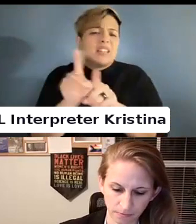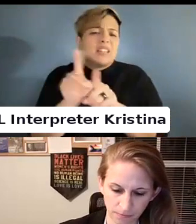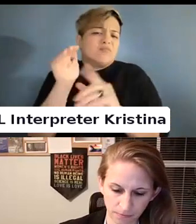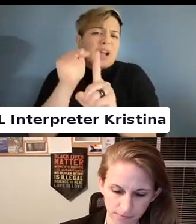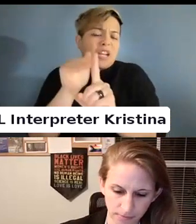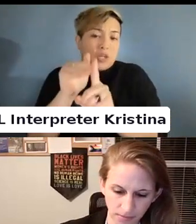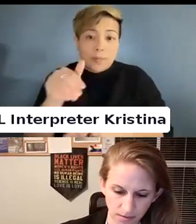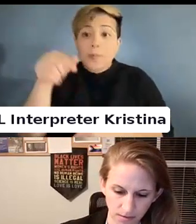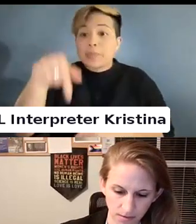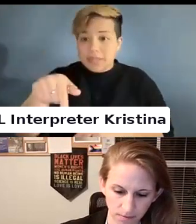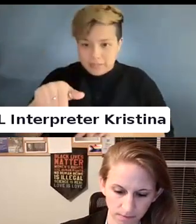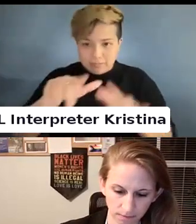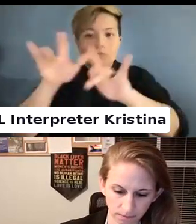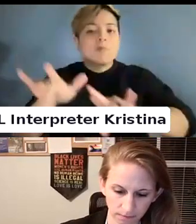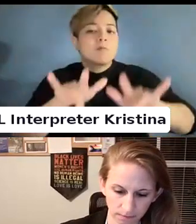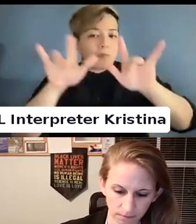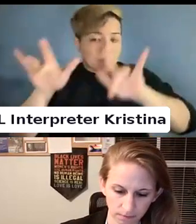is being recorded.